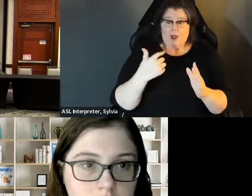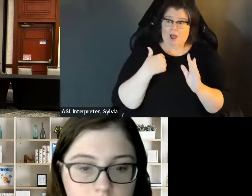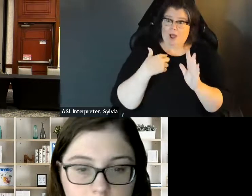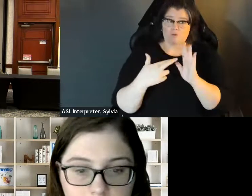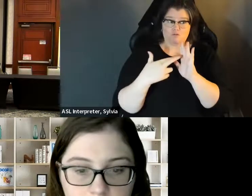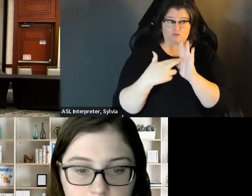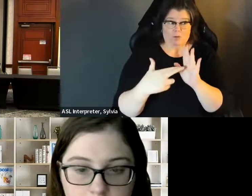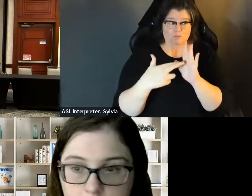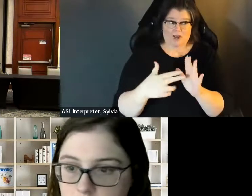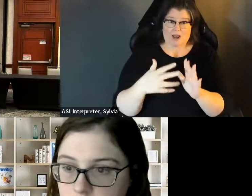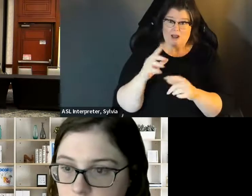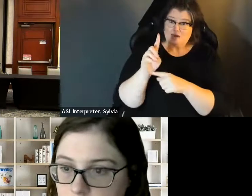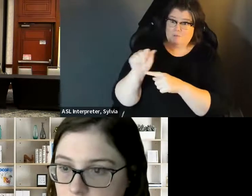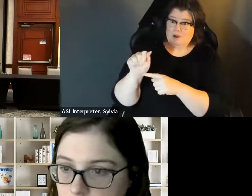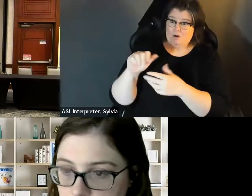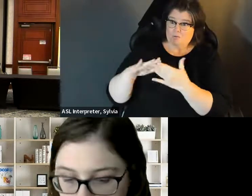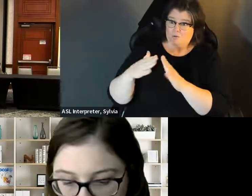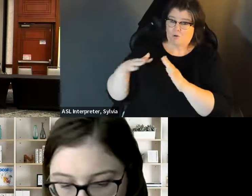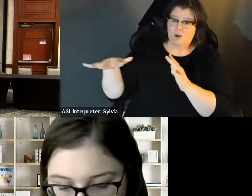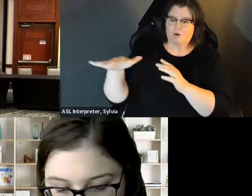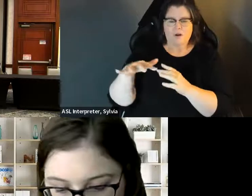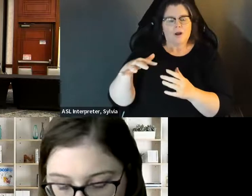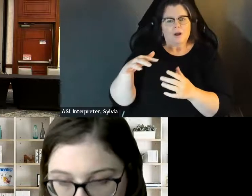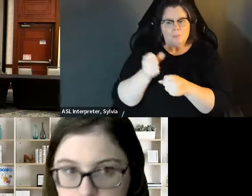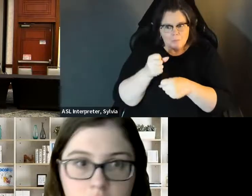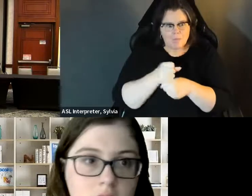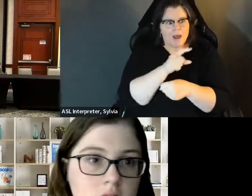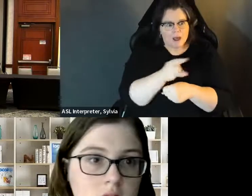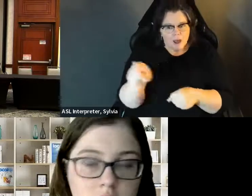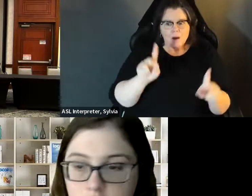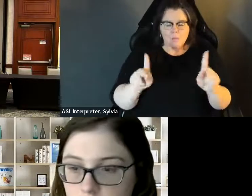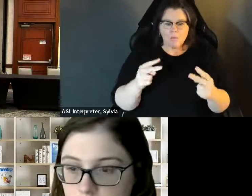and a bad thing. And basically, you know, it's just it's important that with the representation people